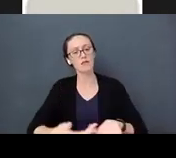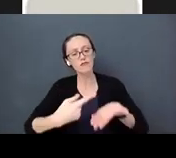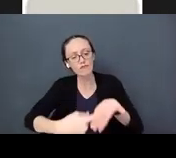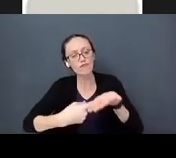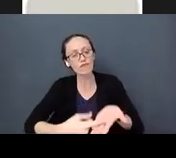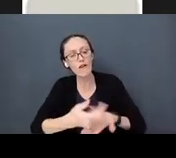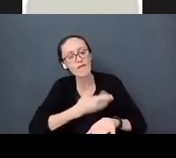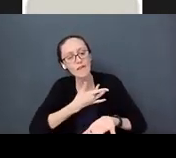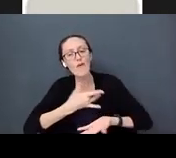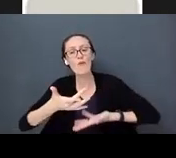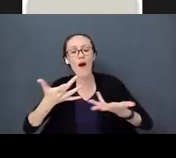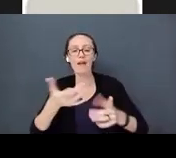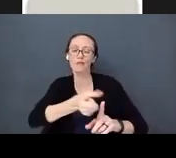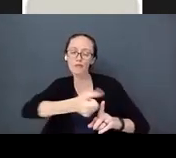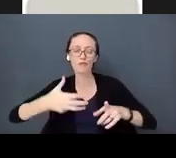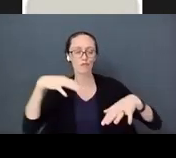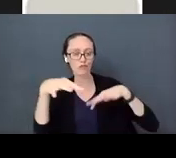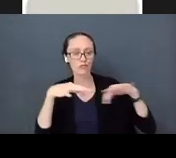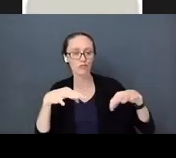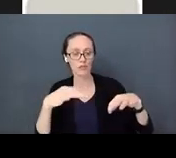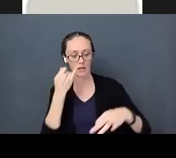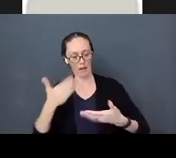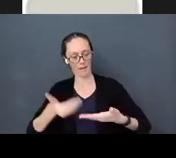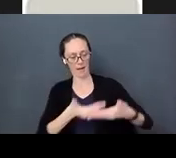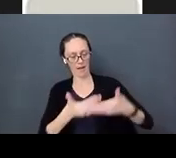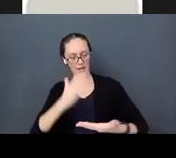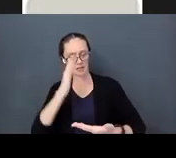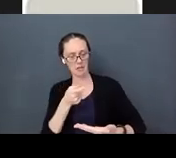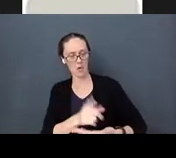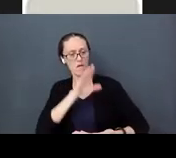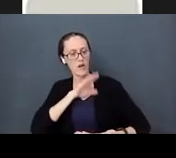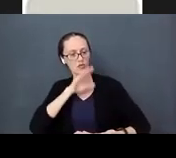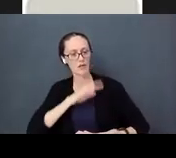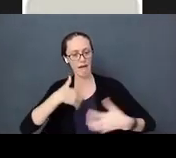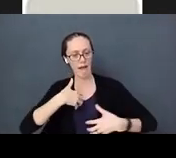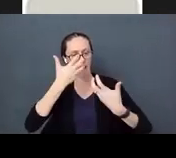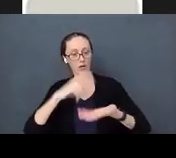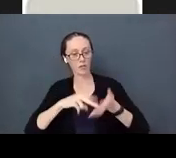If a baby is frustrated or angry it doesn't mean we give into them and let them have whatever they